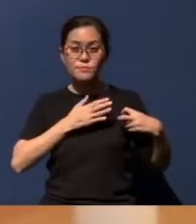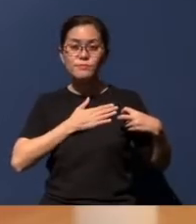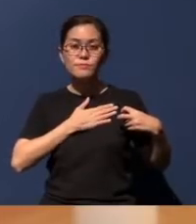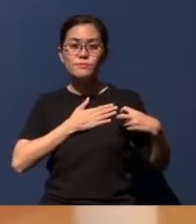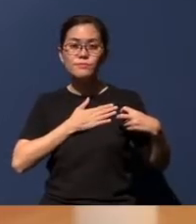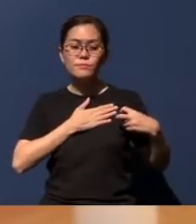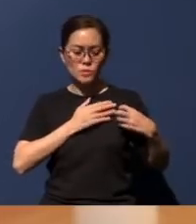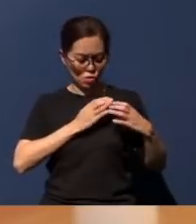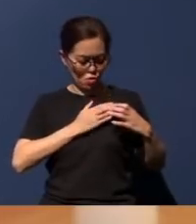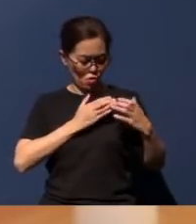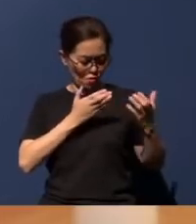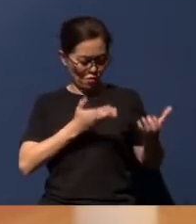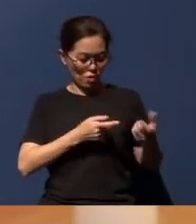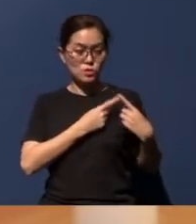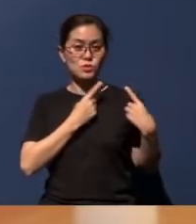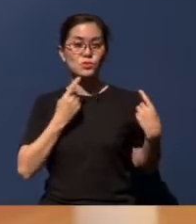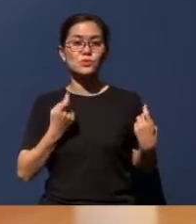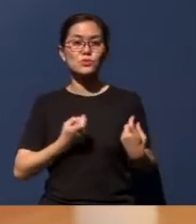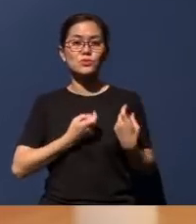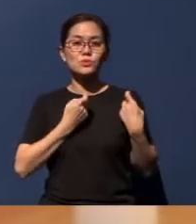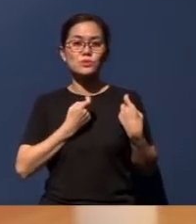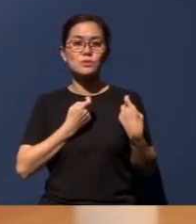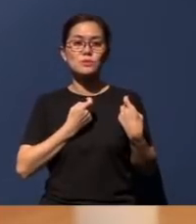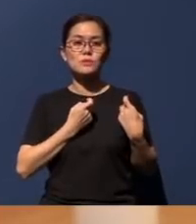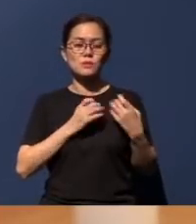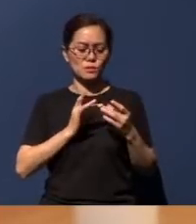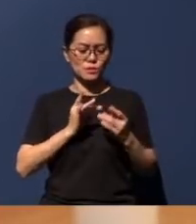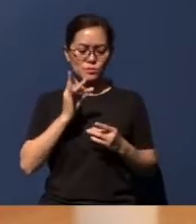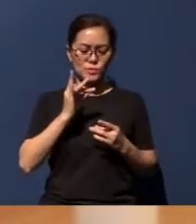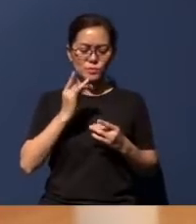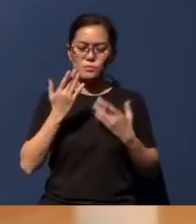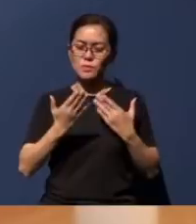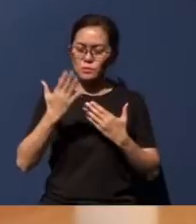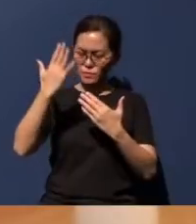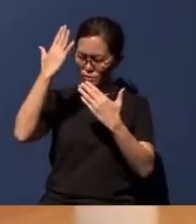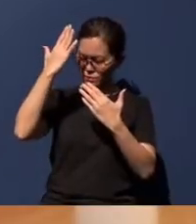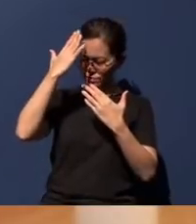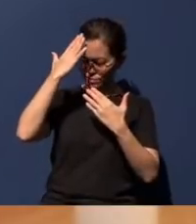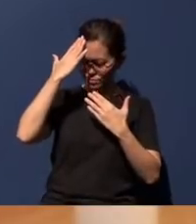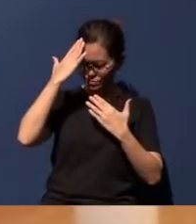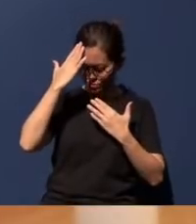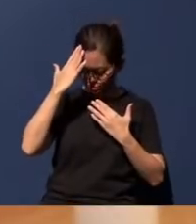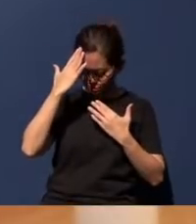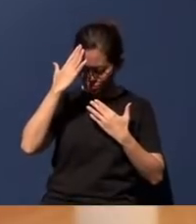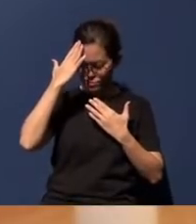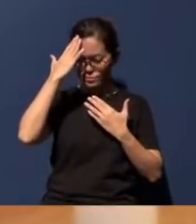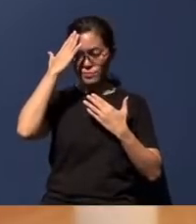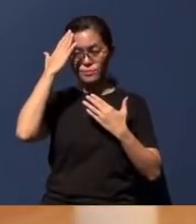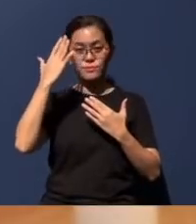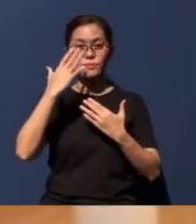confession of sins, as the Spirit may impress upon us; and at the same time, a re-commitment